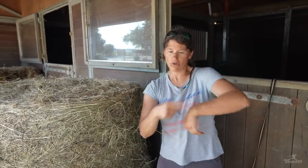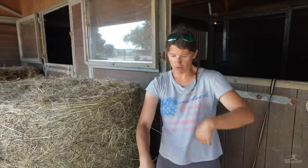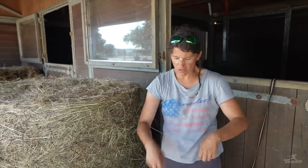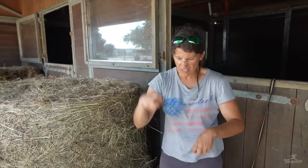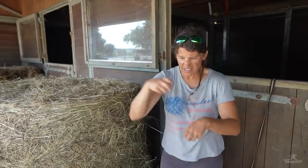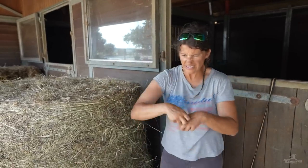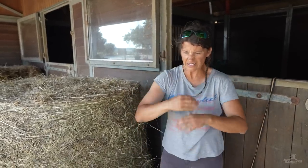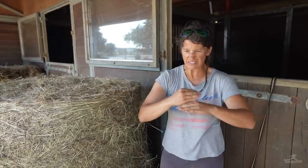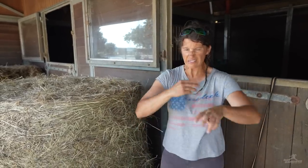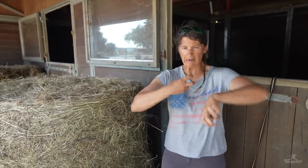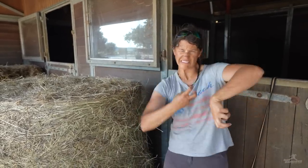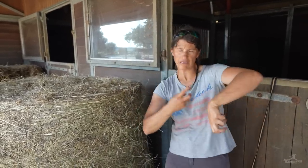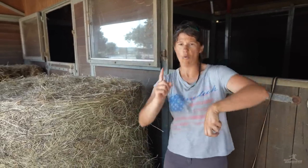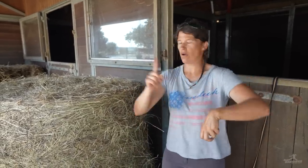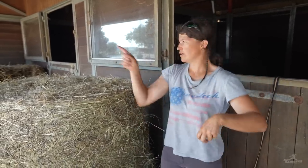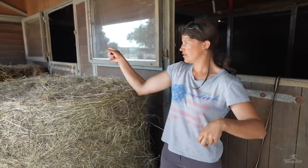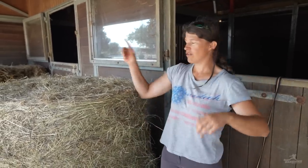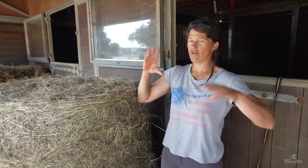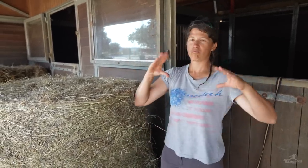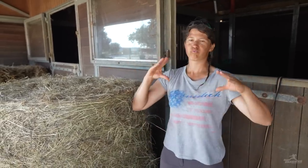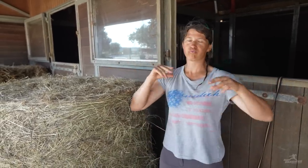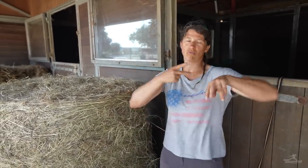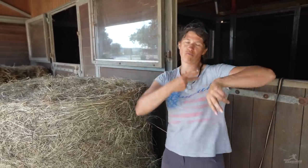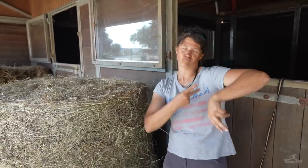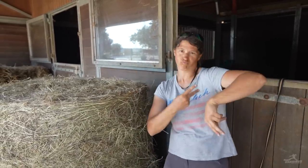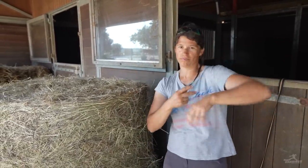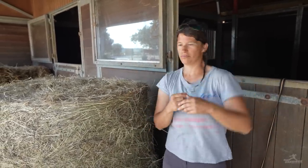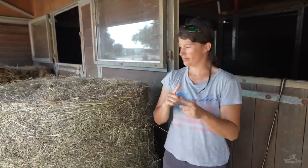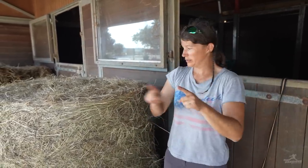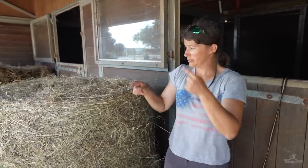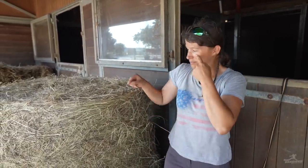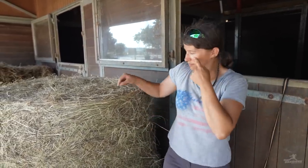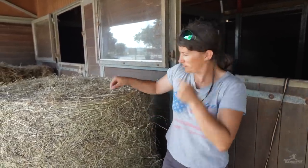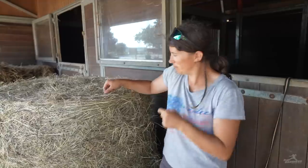to help with cushioning on the hard floor. Let’s look.